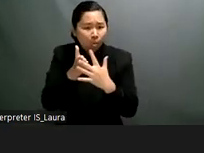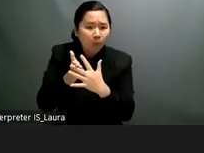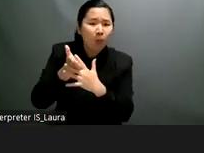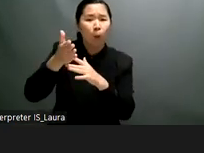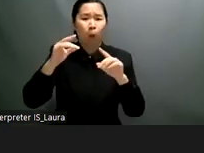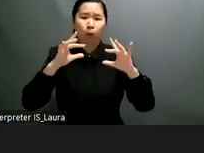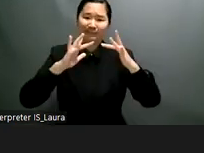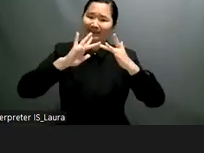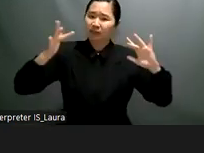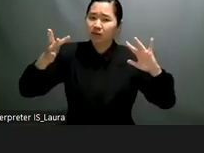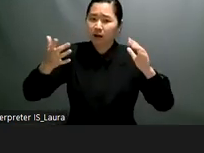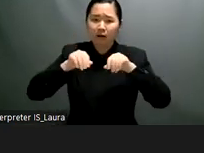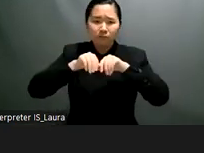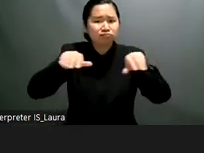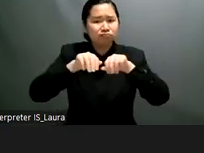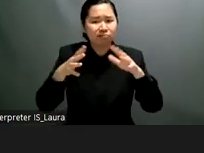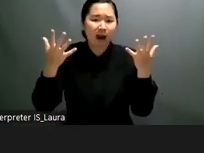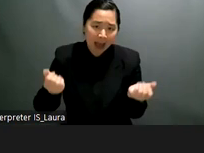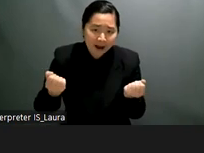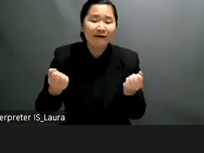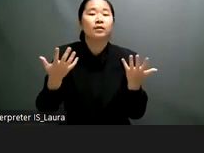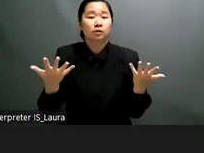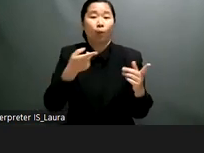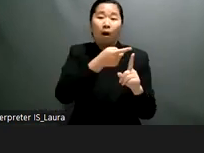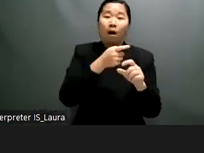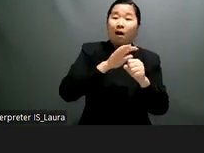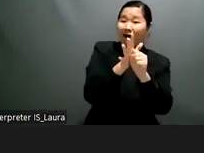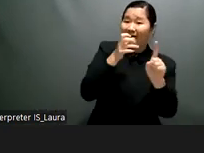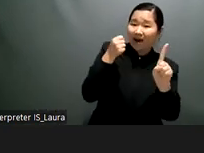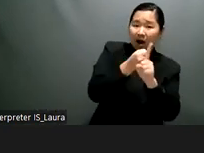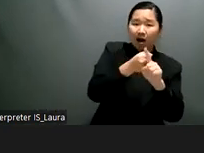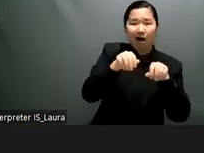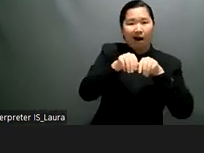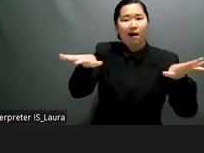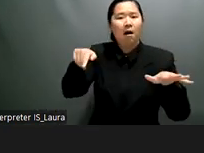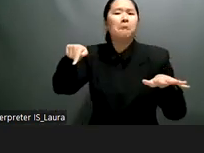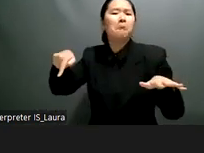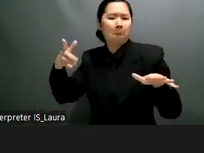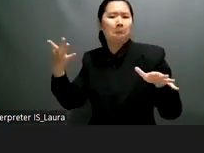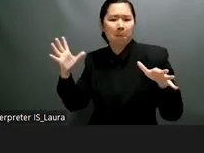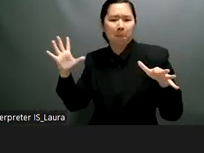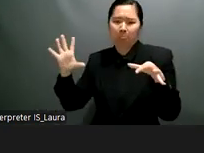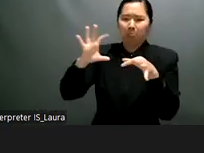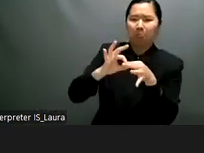education institutions have subsequently decided to continue offering part of their curriculum as